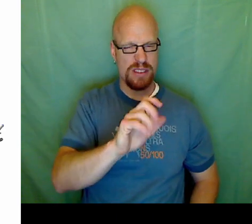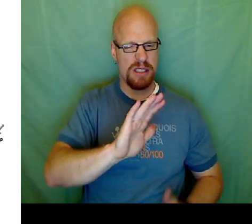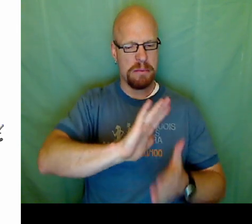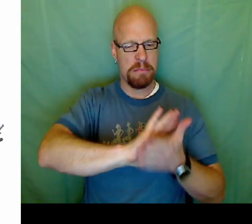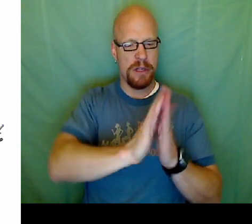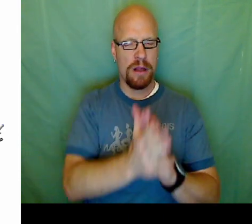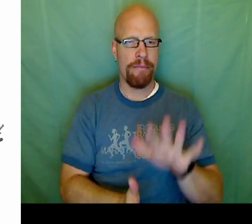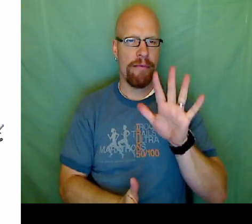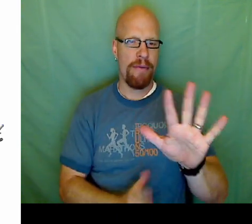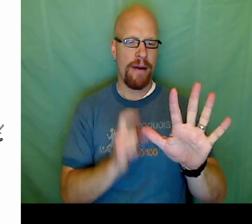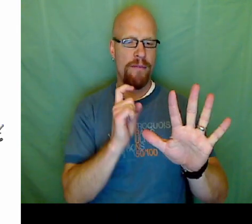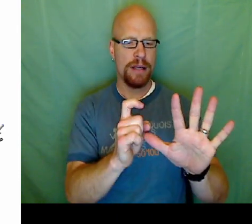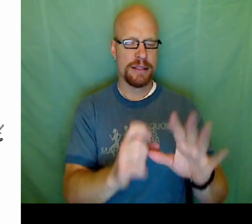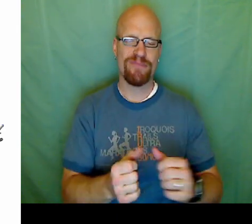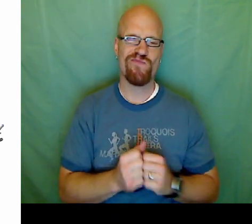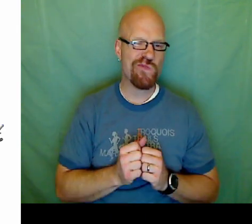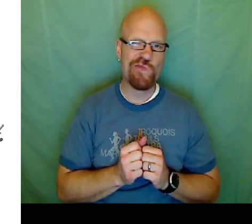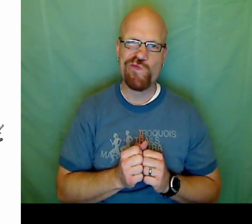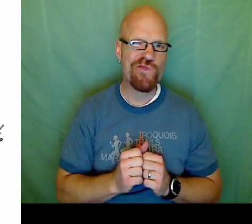I'm looking at my Y variables.